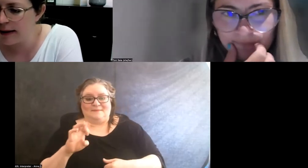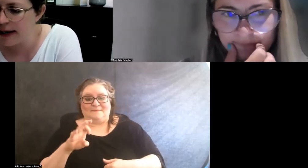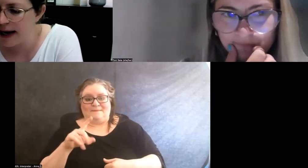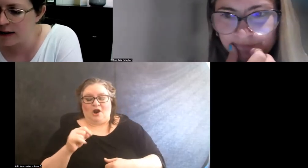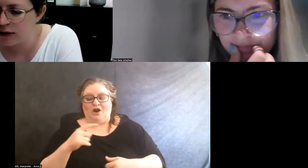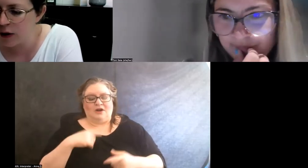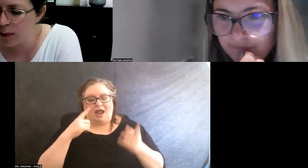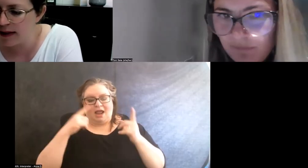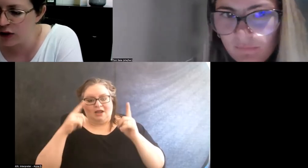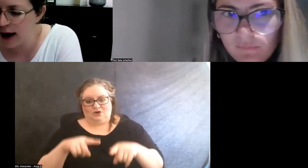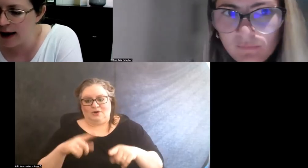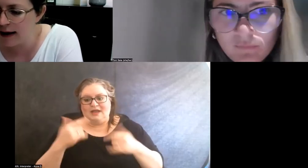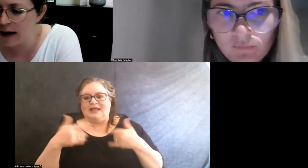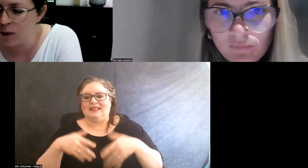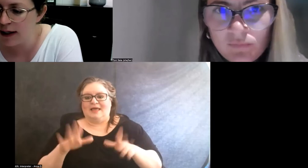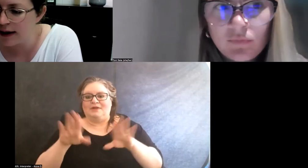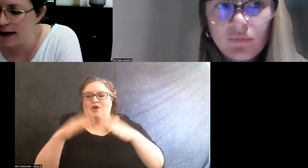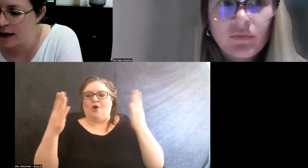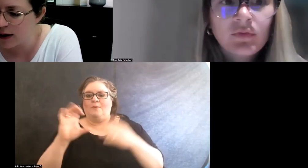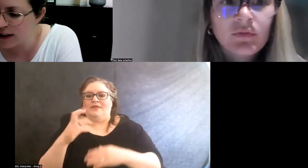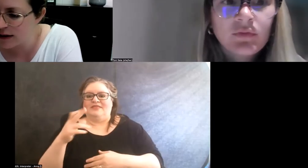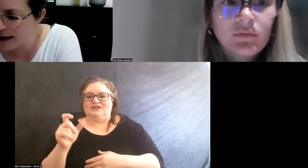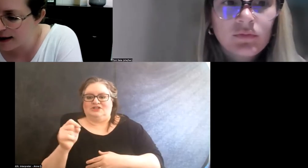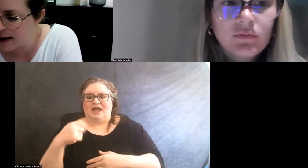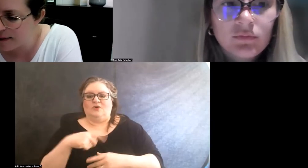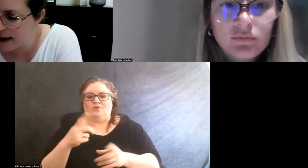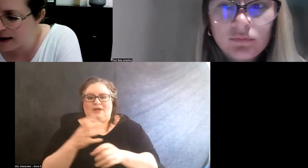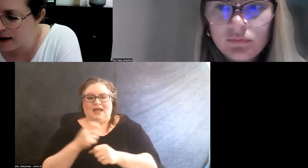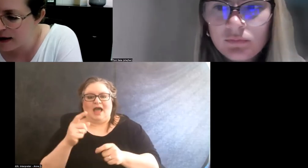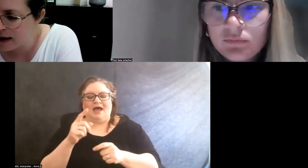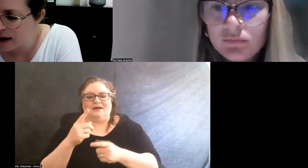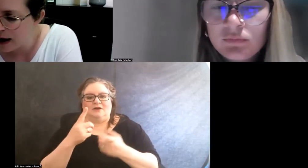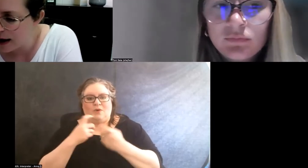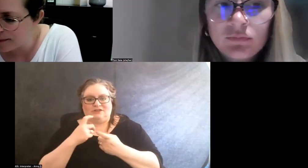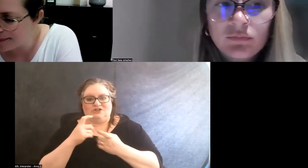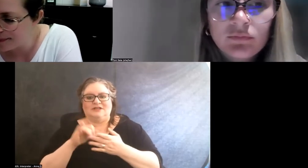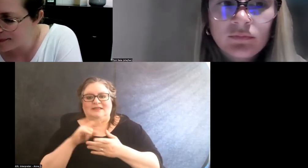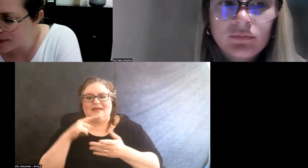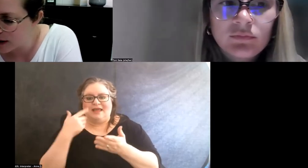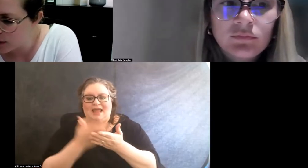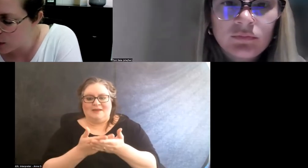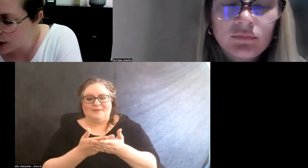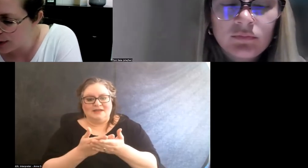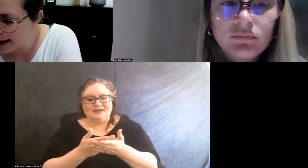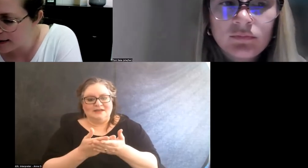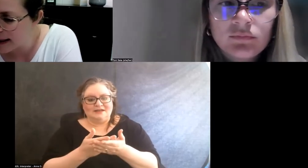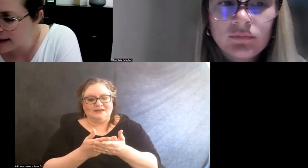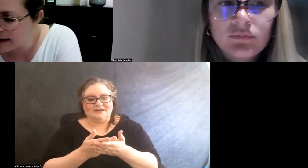Let me actually open the chat. And then we did get a question that came in more directly,